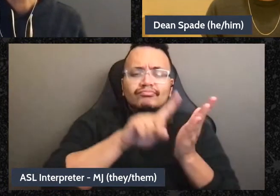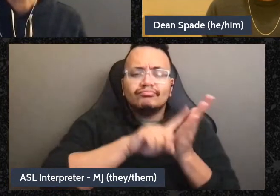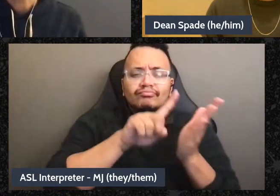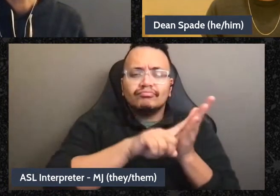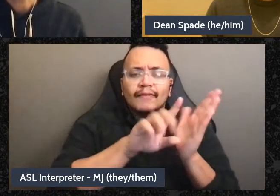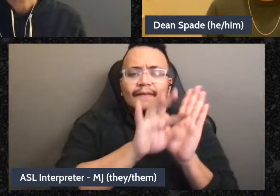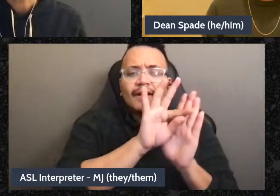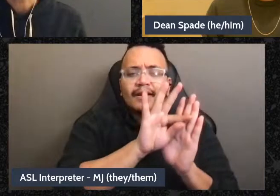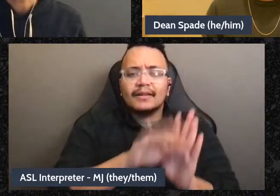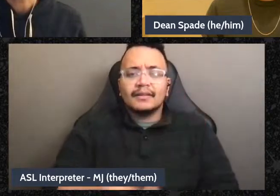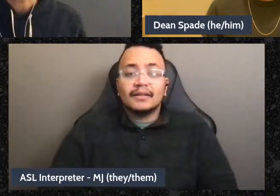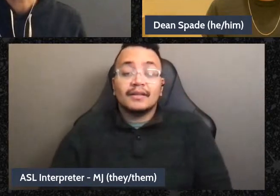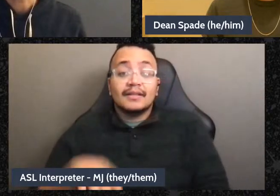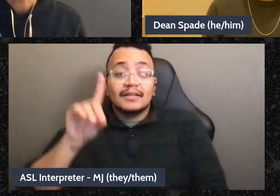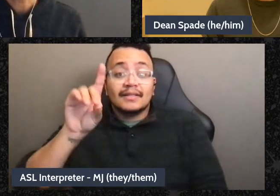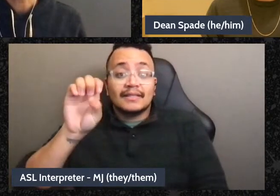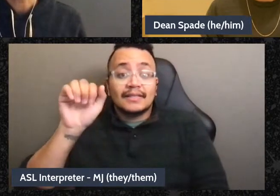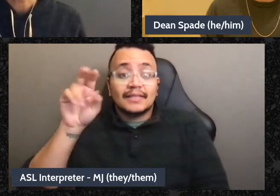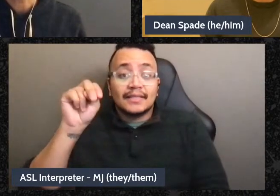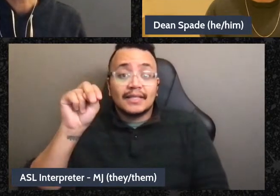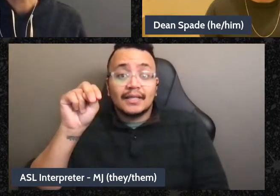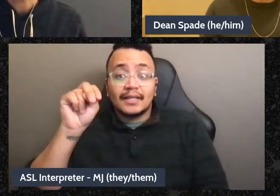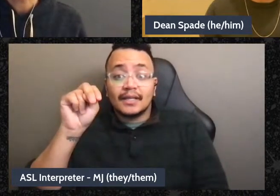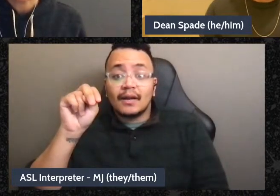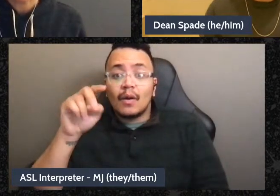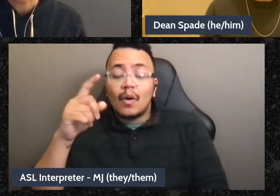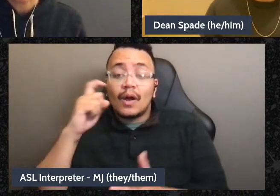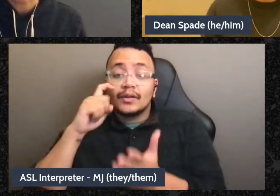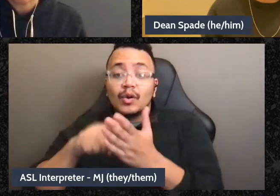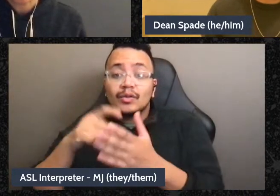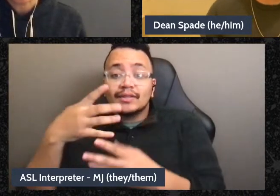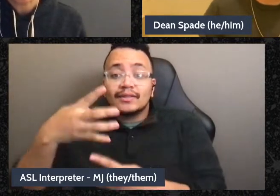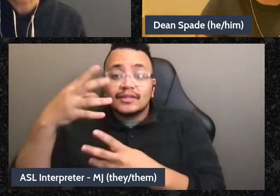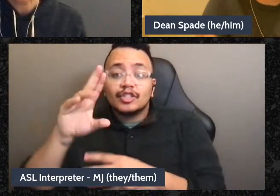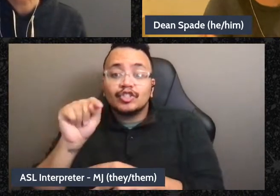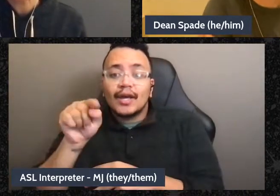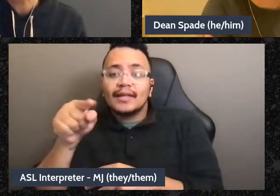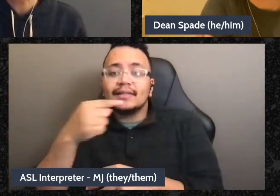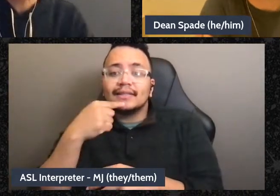I just wanna name that somebody put this great thing in the chat about making sure that, um,